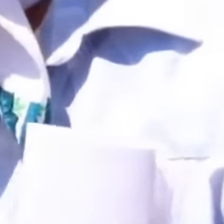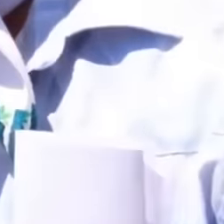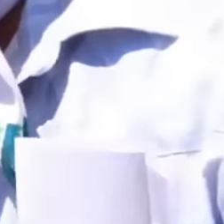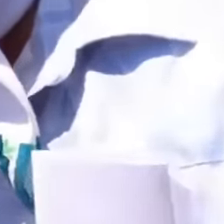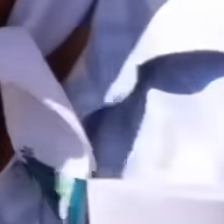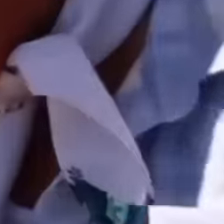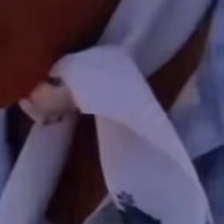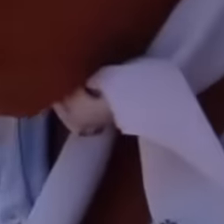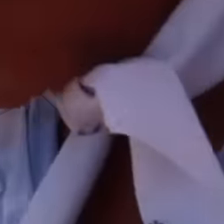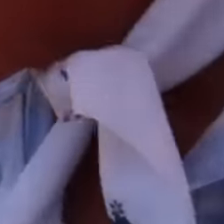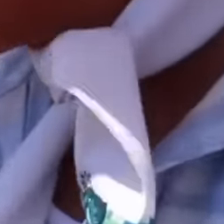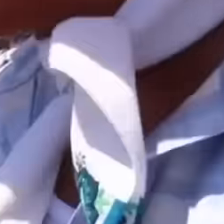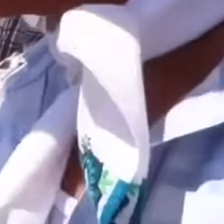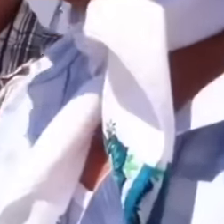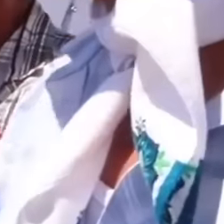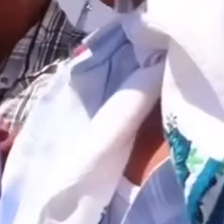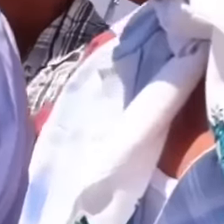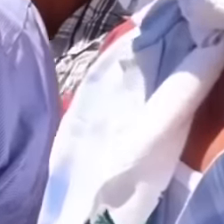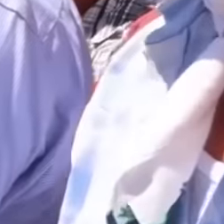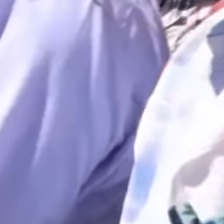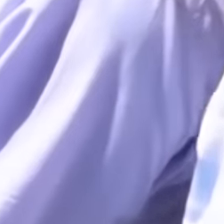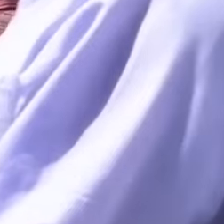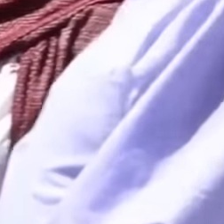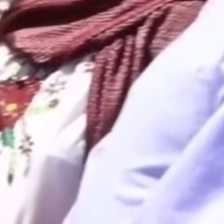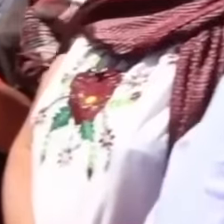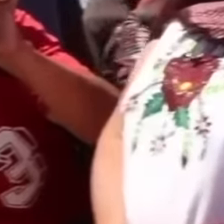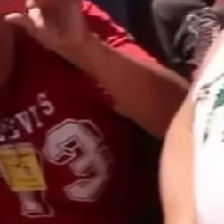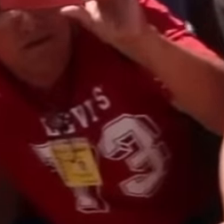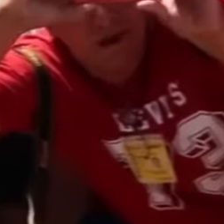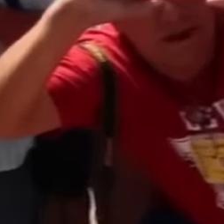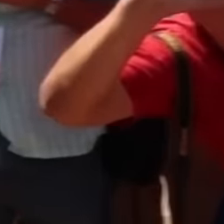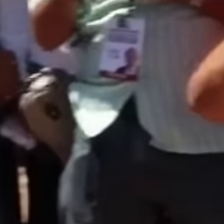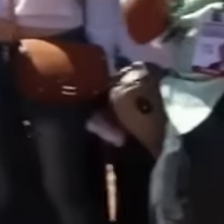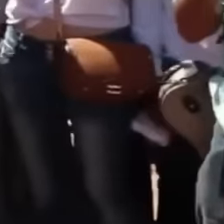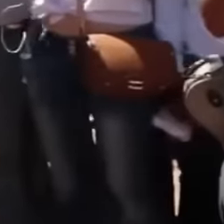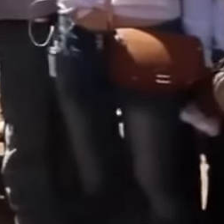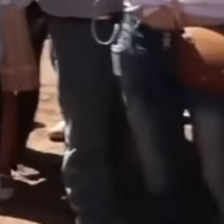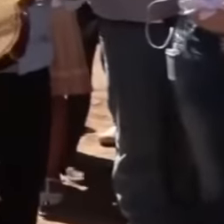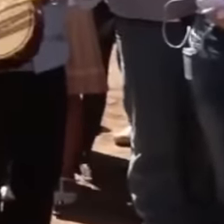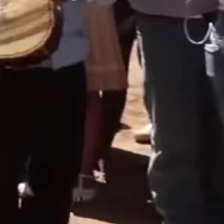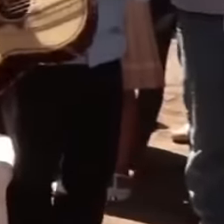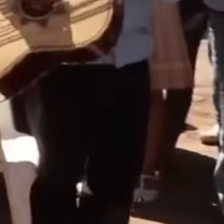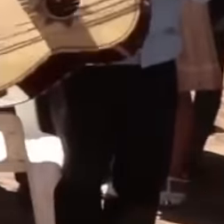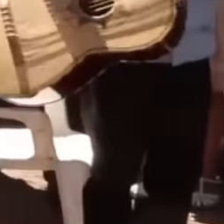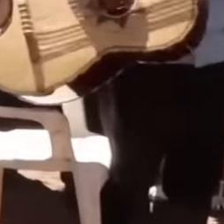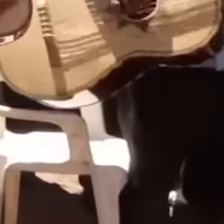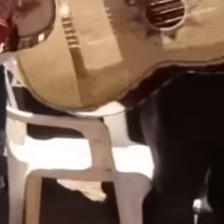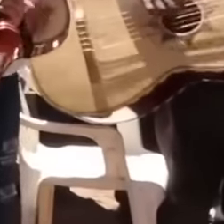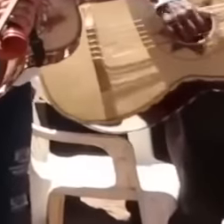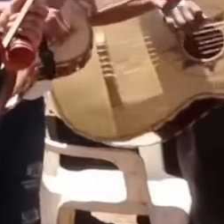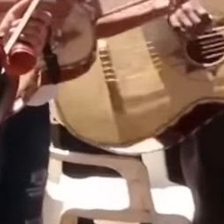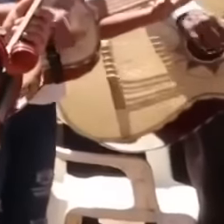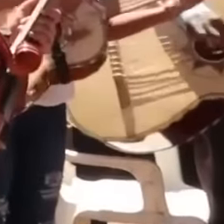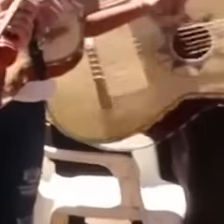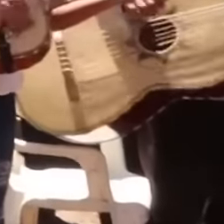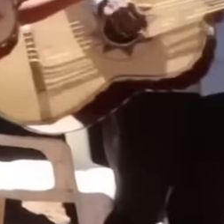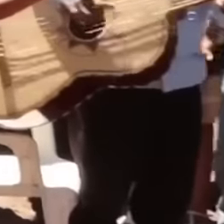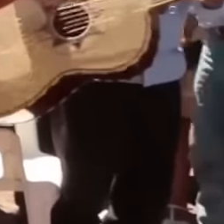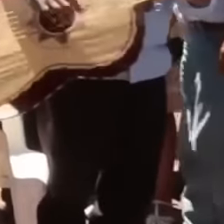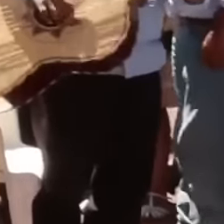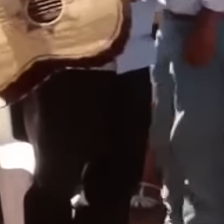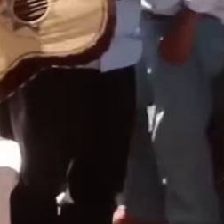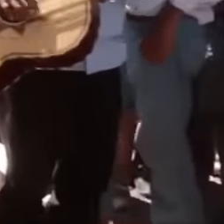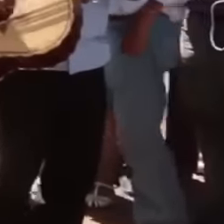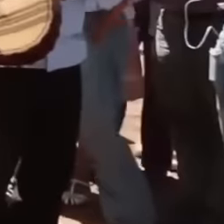who knew how to defend what belonged to them, they did not let themselves be defeated, what belonged to them, they did not let themselves be